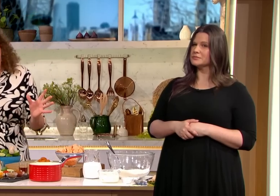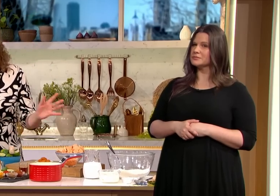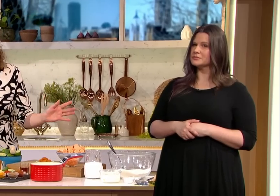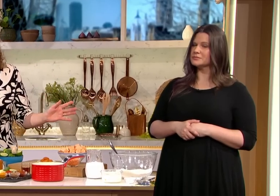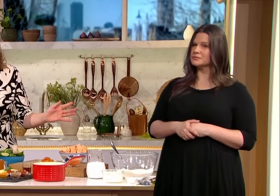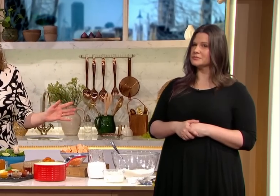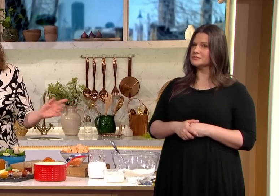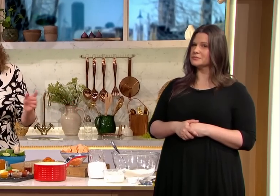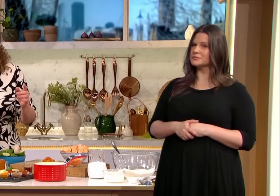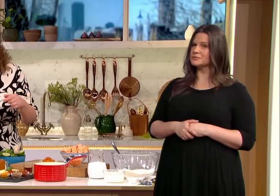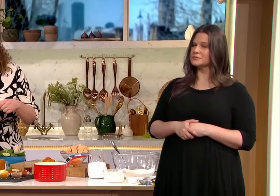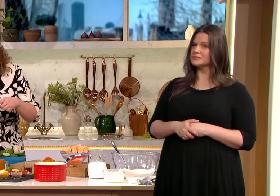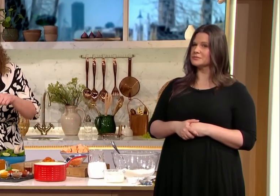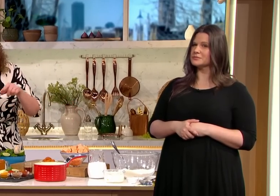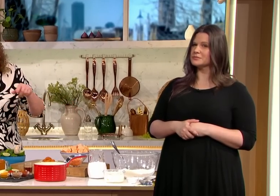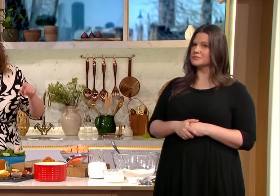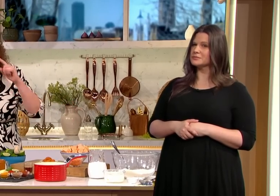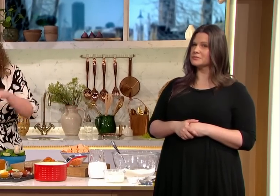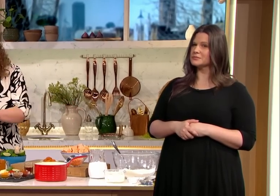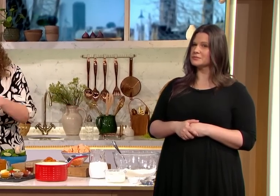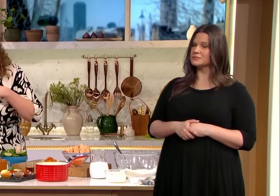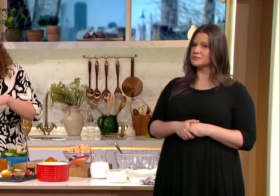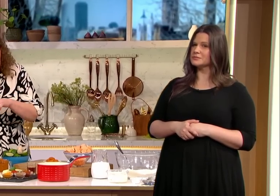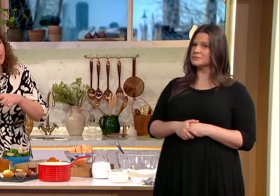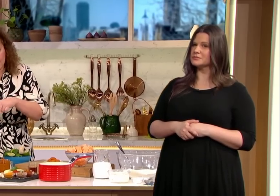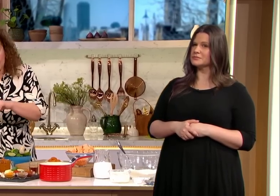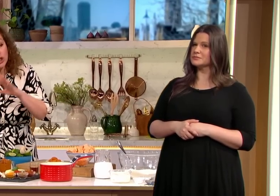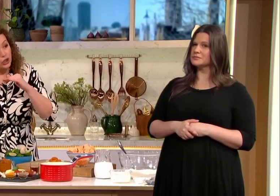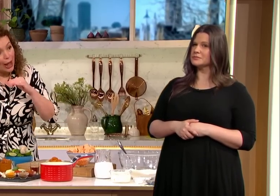complements the paste that I've already made I've got brown onion in here already